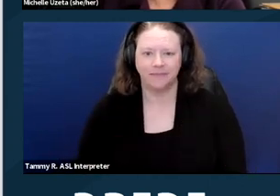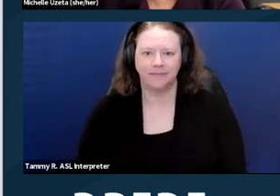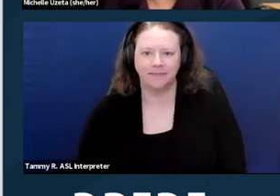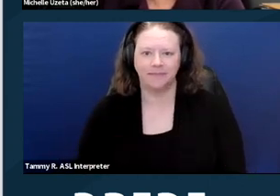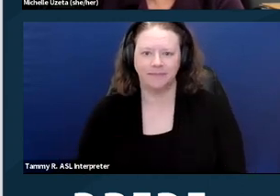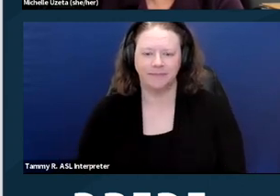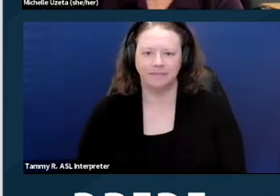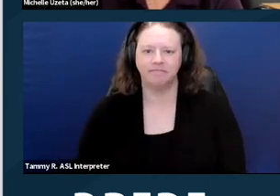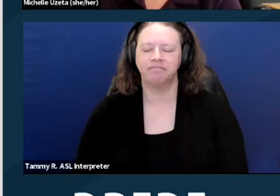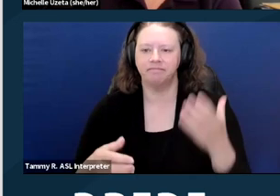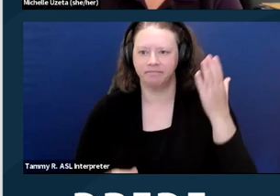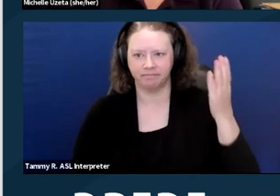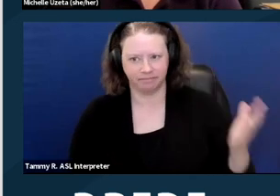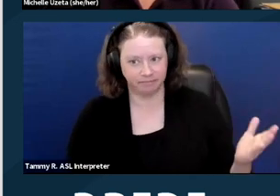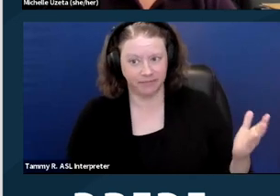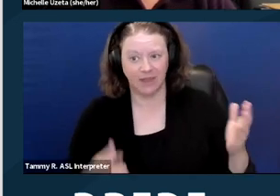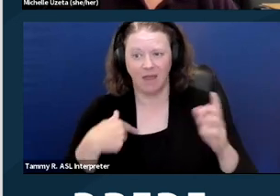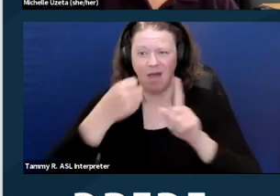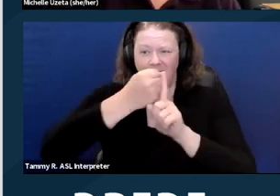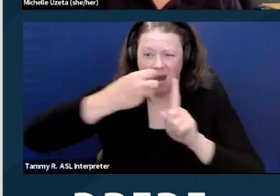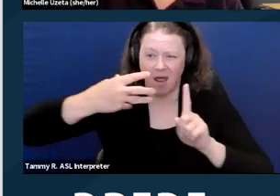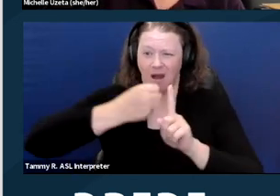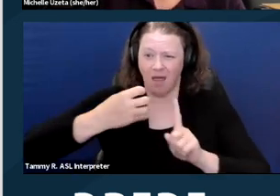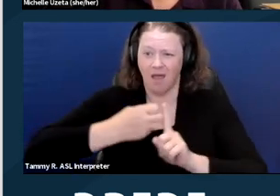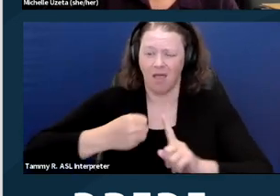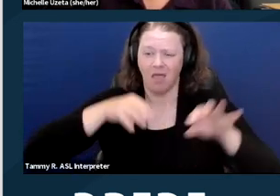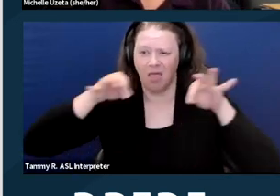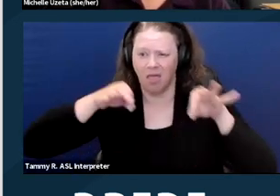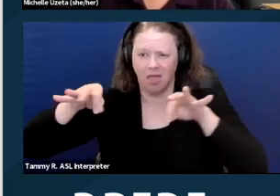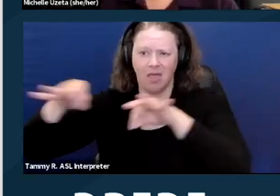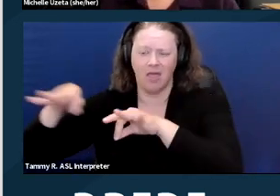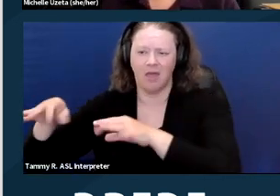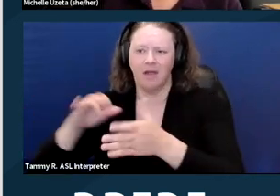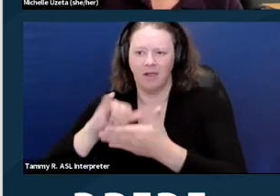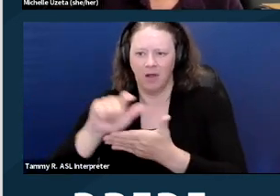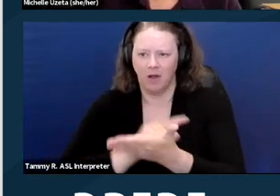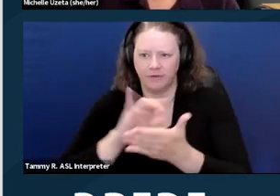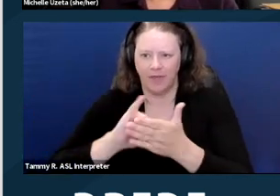So, I'm not gonna go too deeply into the laws that prohibit discrimination in housing.